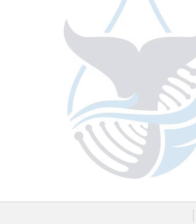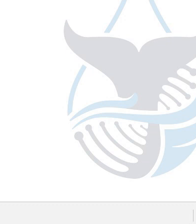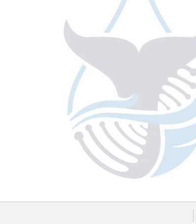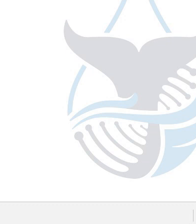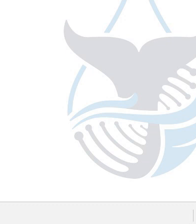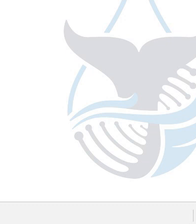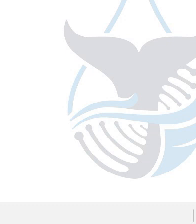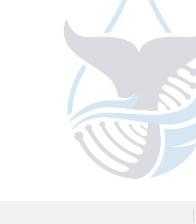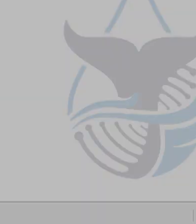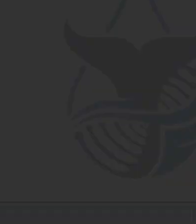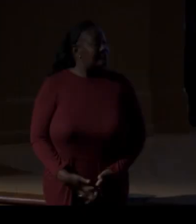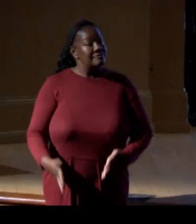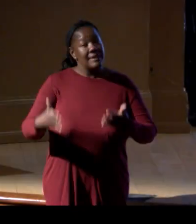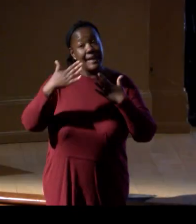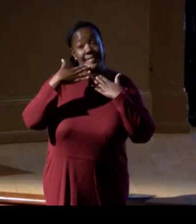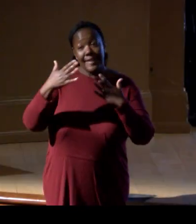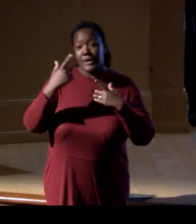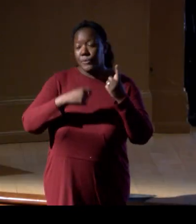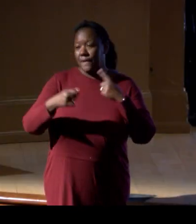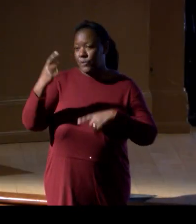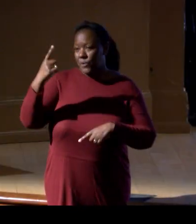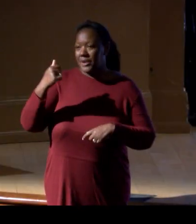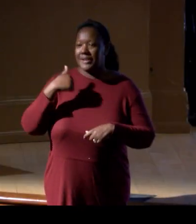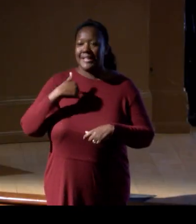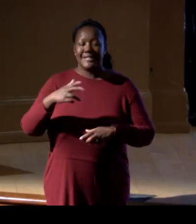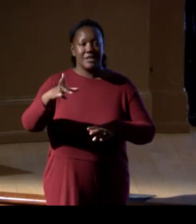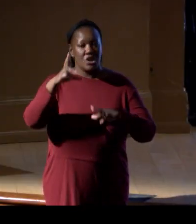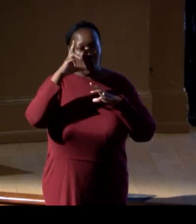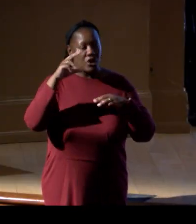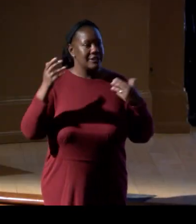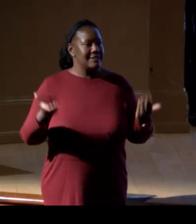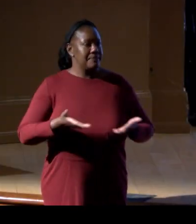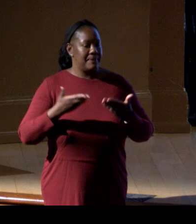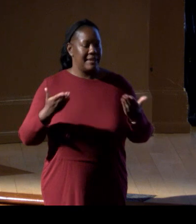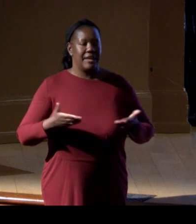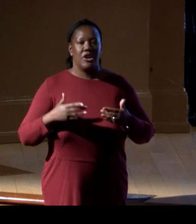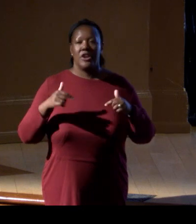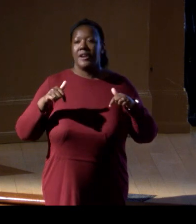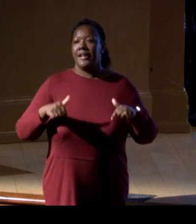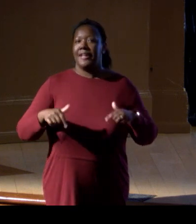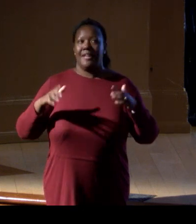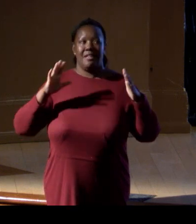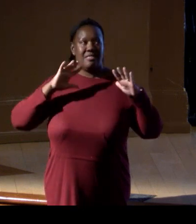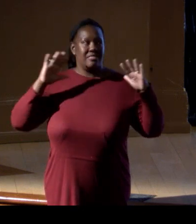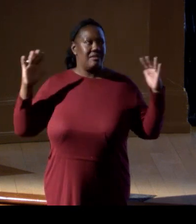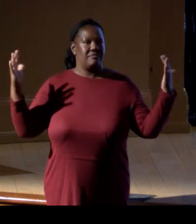Thank you, everybody. It's such an honor to be here in the hall of greats, and not just the people in this room,